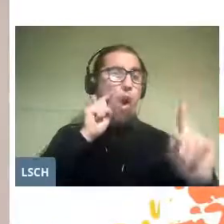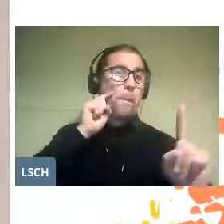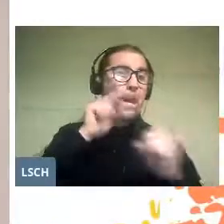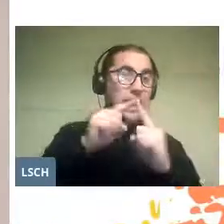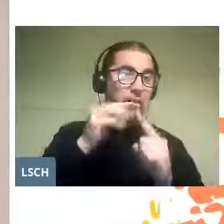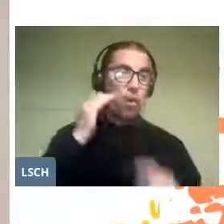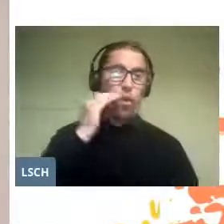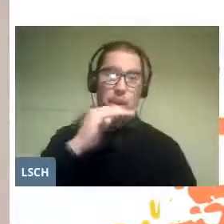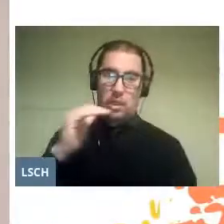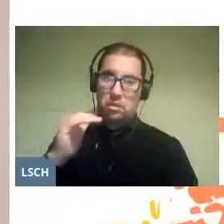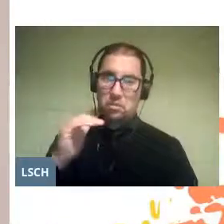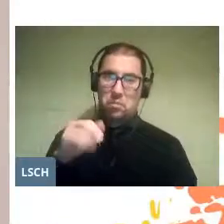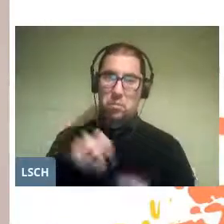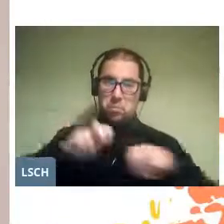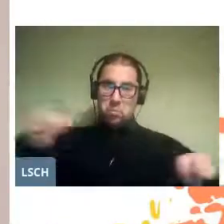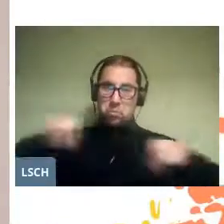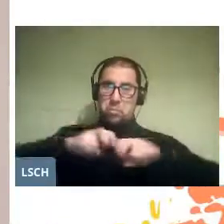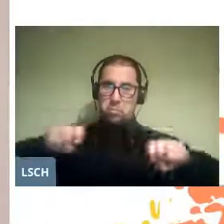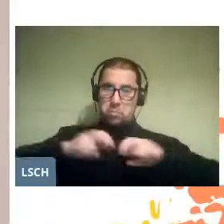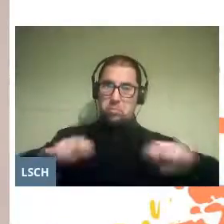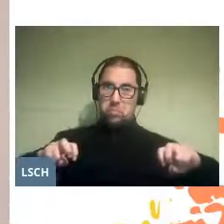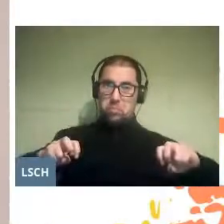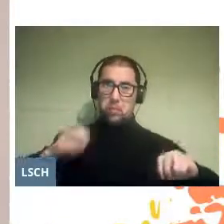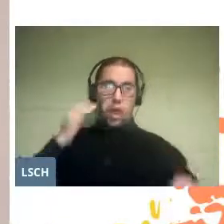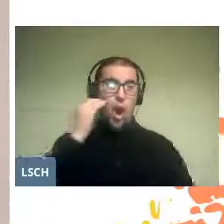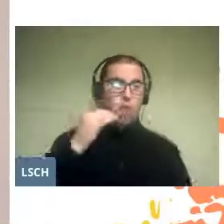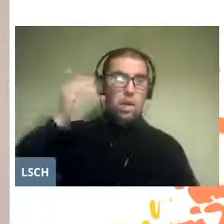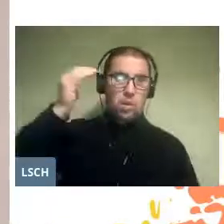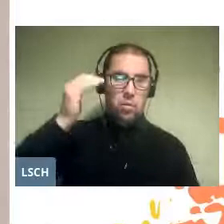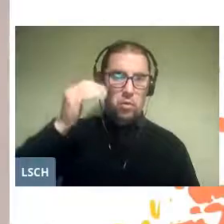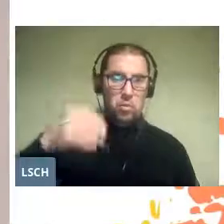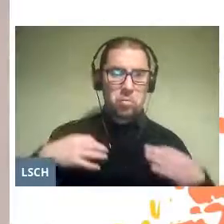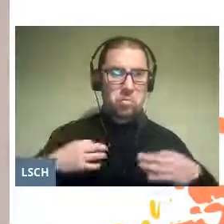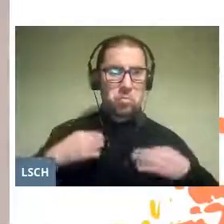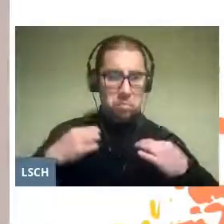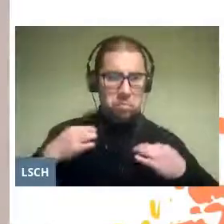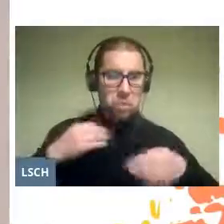In this case, adults strive to bring samples of this genre to children,